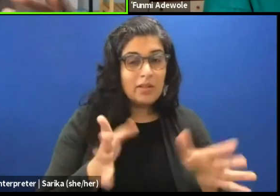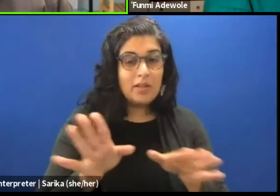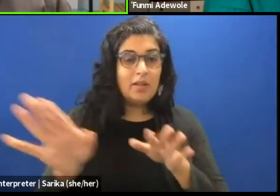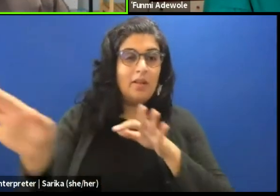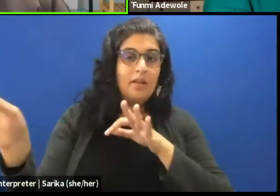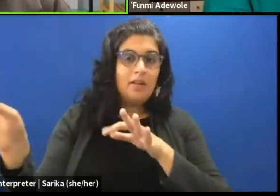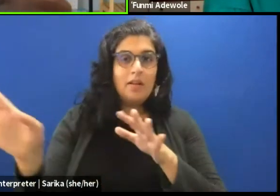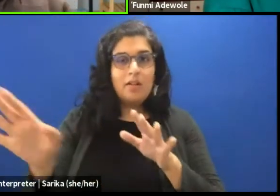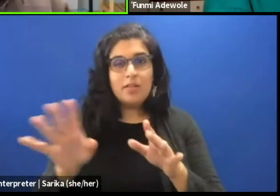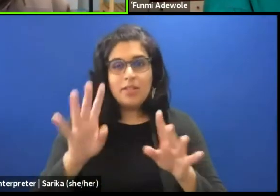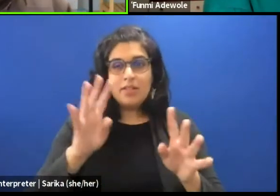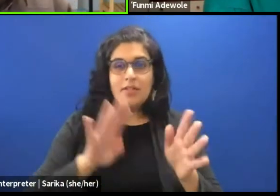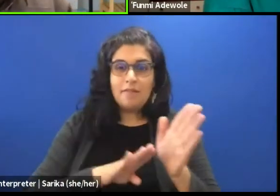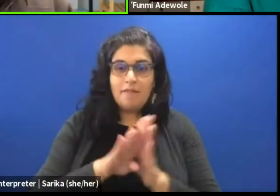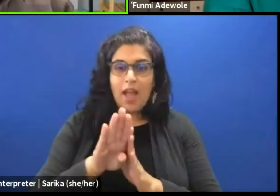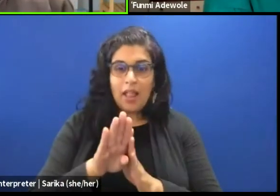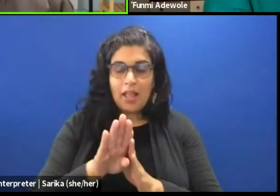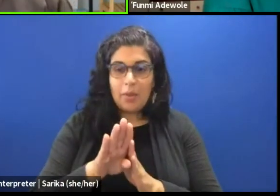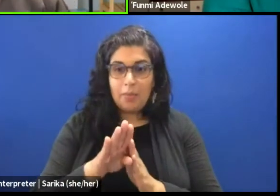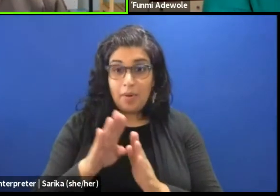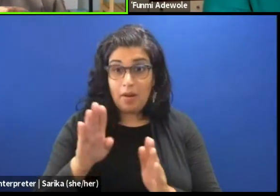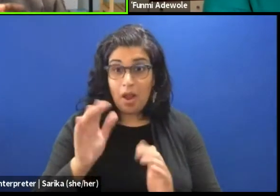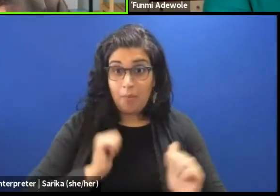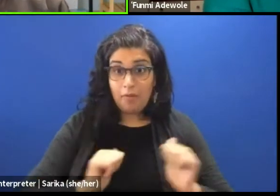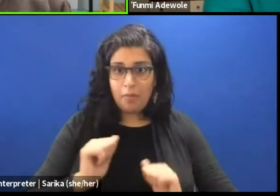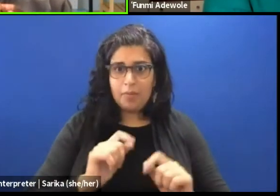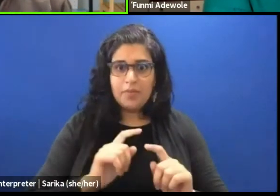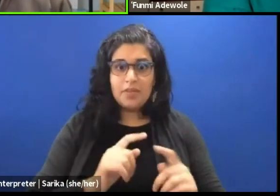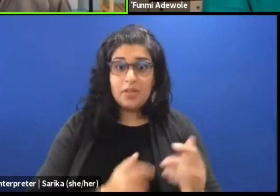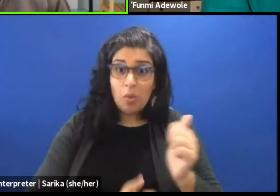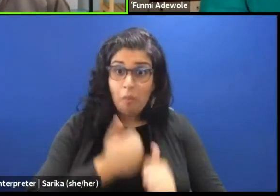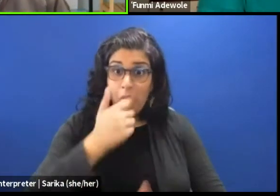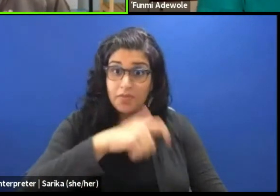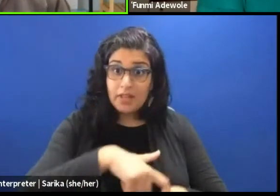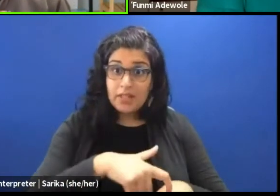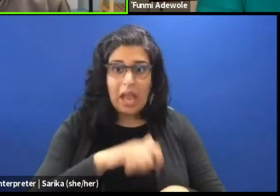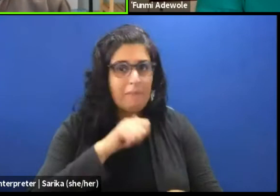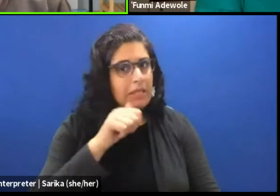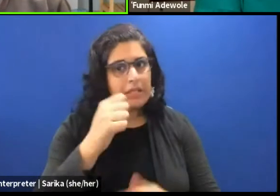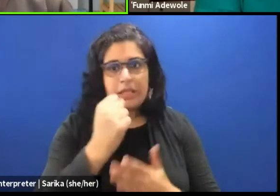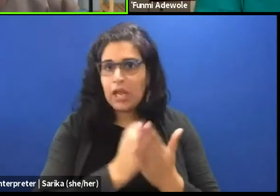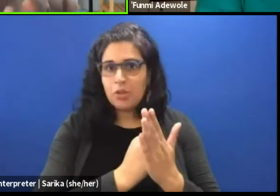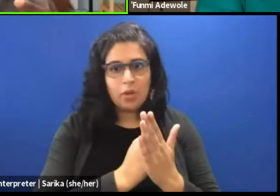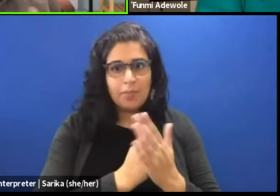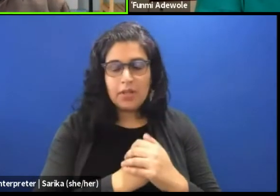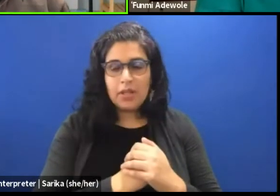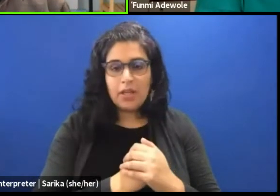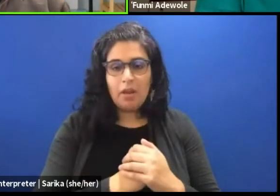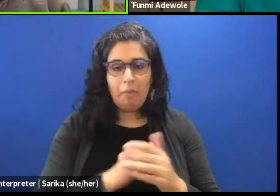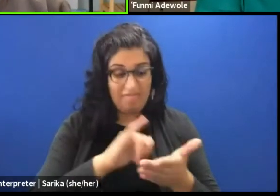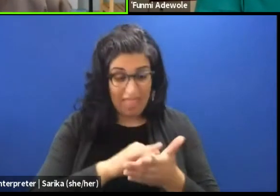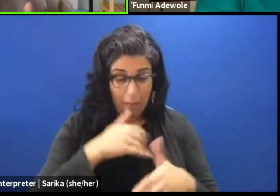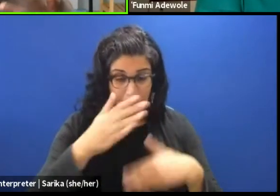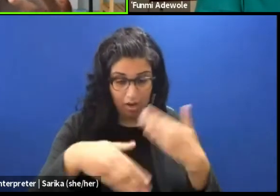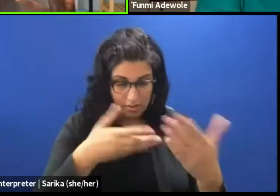most of the time it is not scripted. But then what happens is that in that process of community engagement,